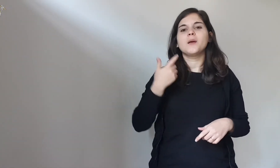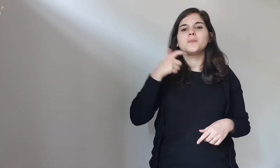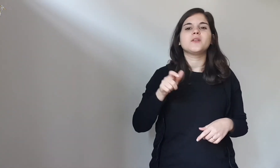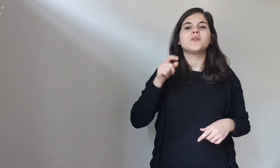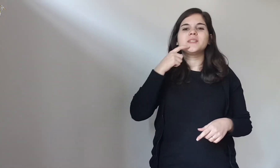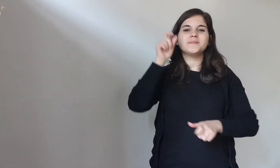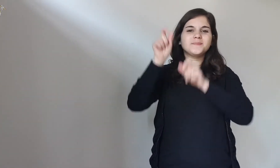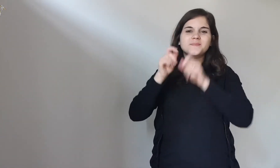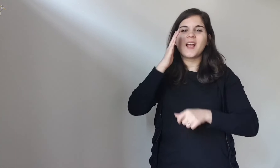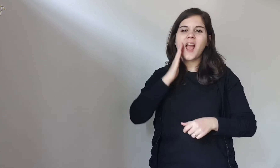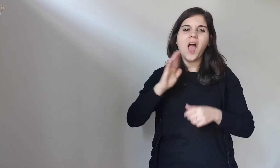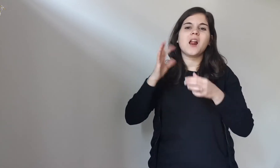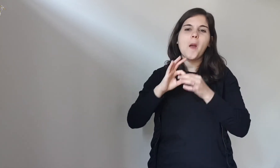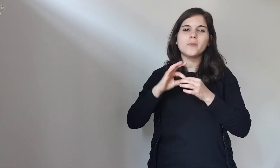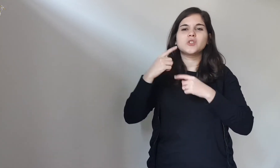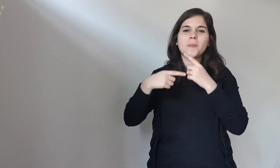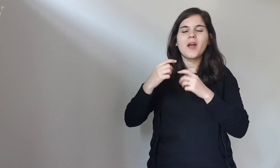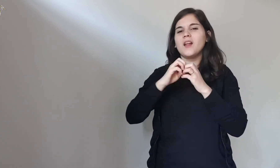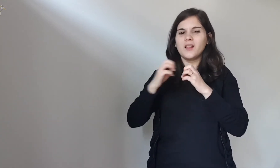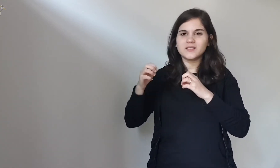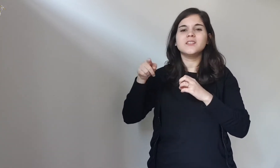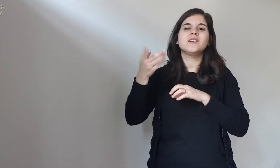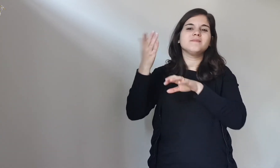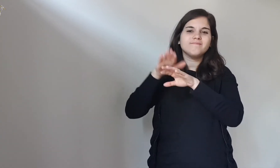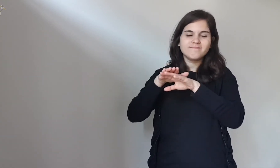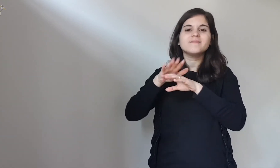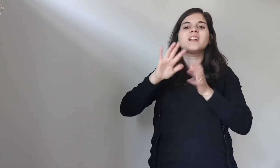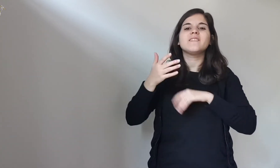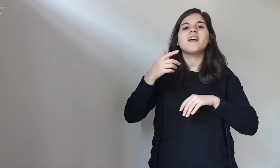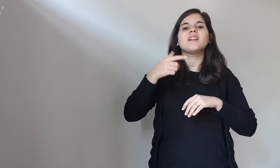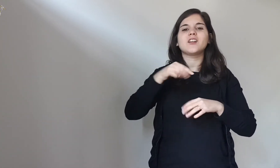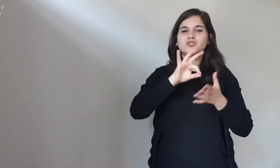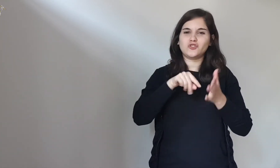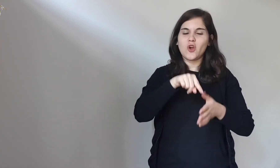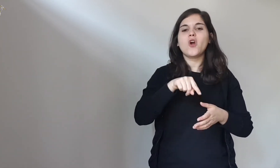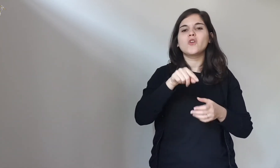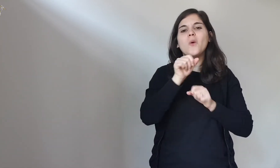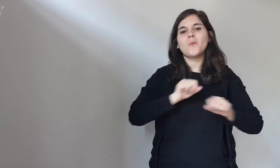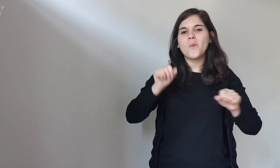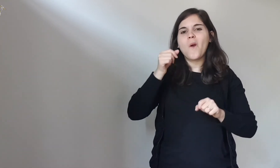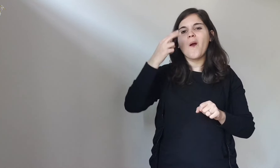because we commemorate our dear departed,